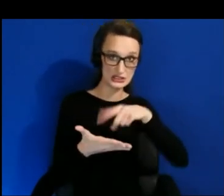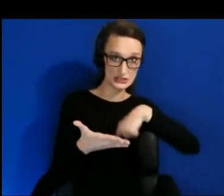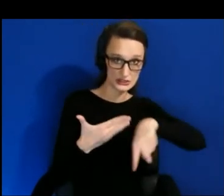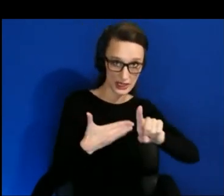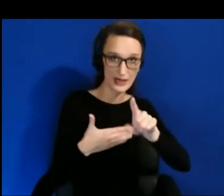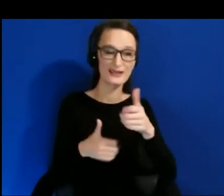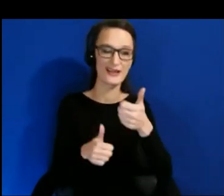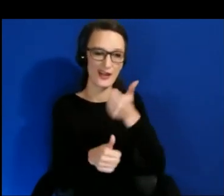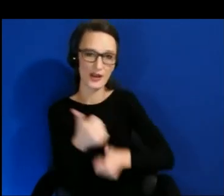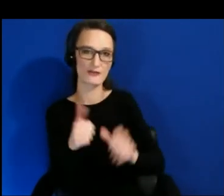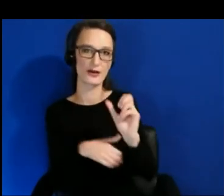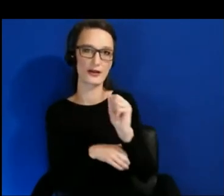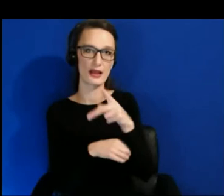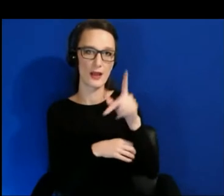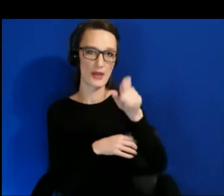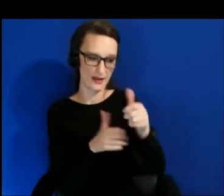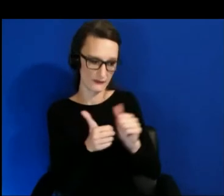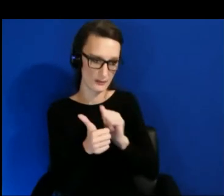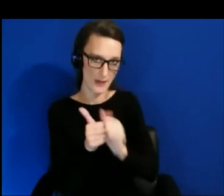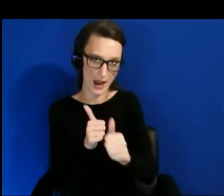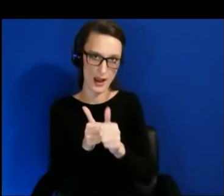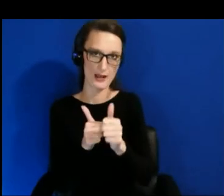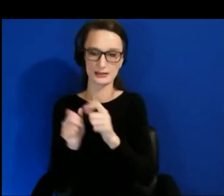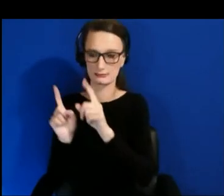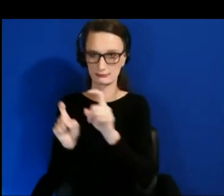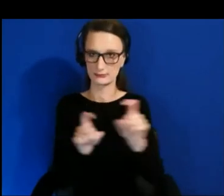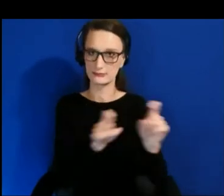or is recommended to pass before they get published.